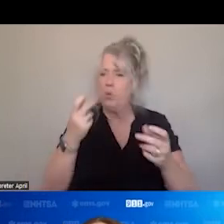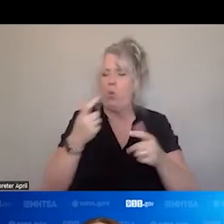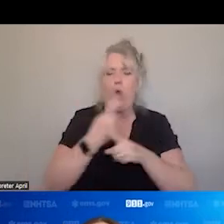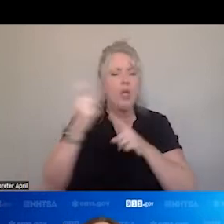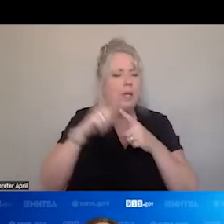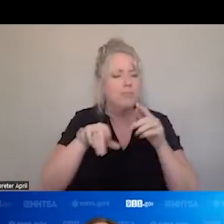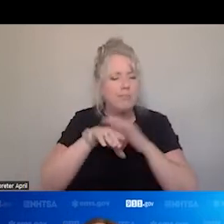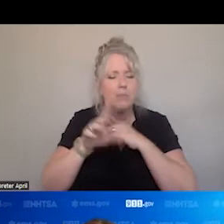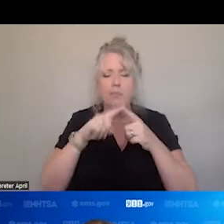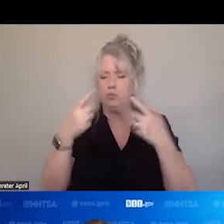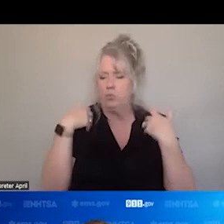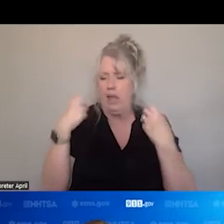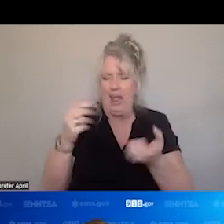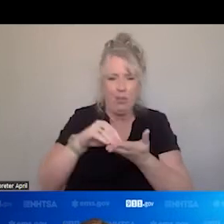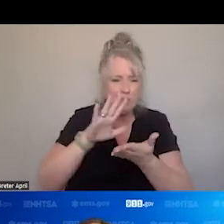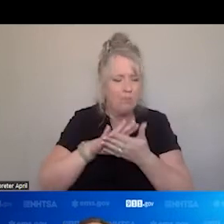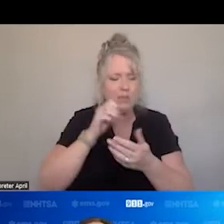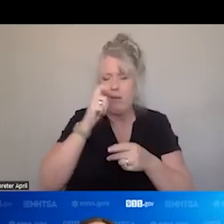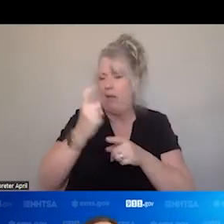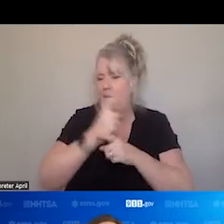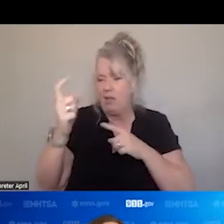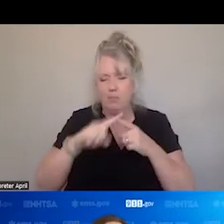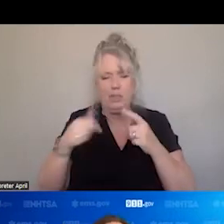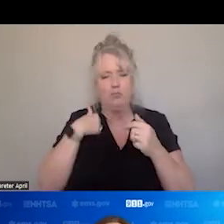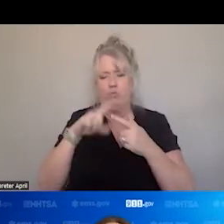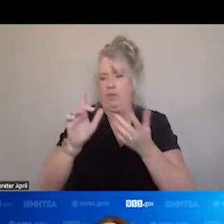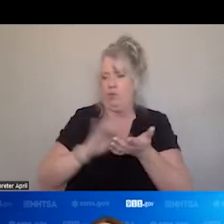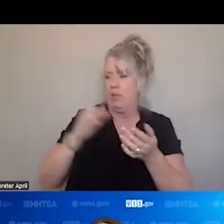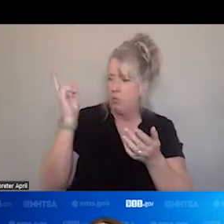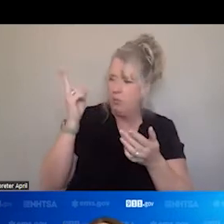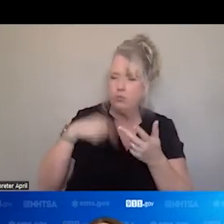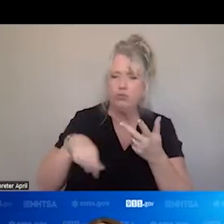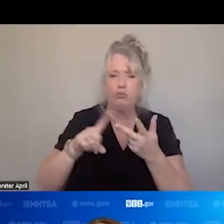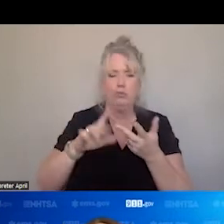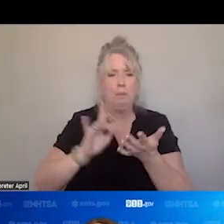RECORDS. WE DON'T AUTOMATICALLY HAVE ACCESS TO THEIR MEDICAL HISTORY FOR MEDICATIONS. WE